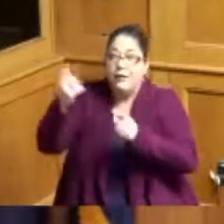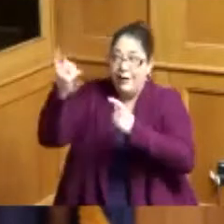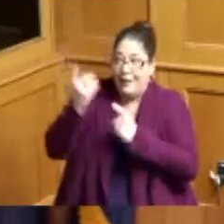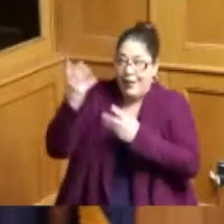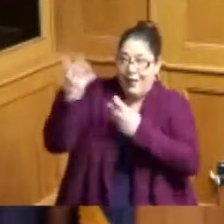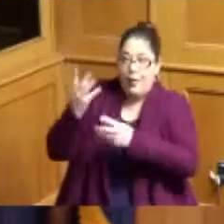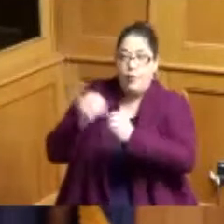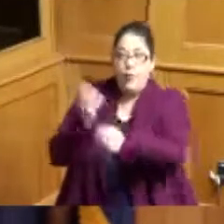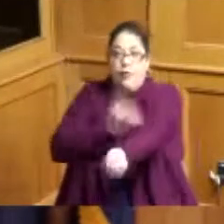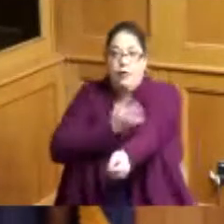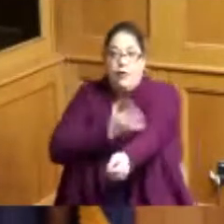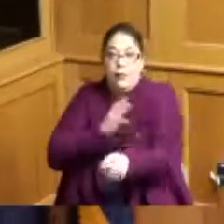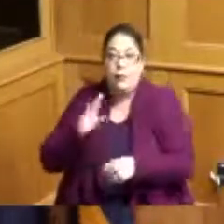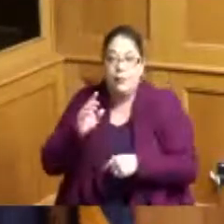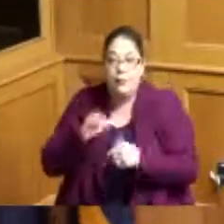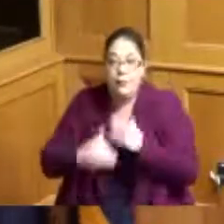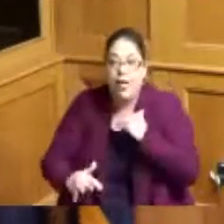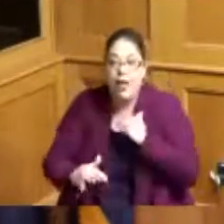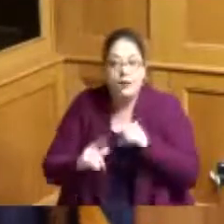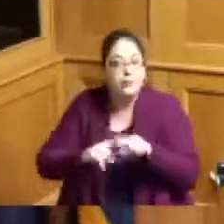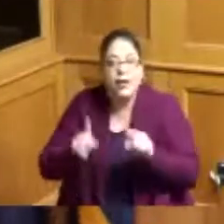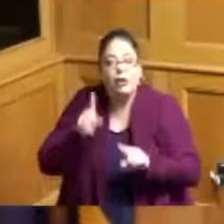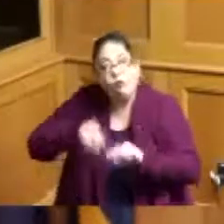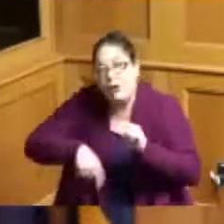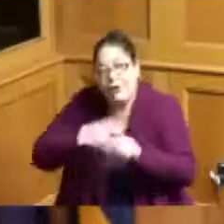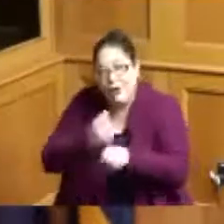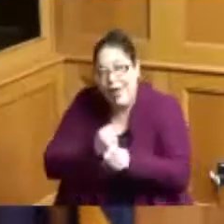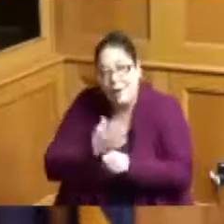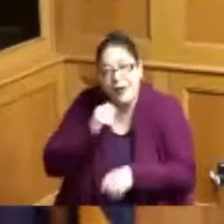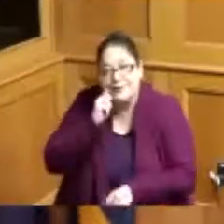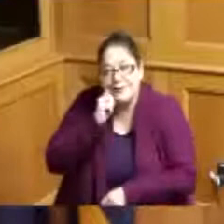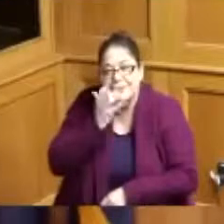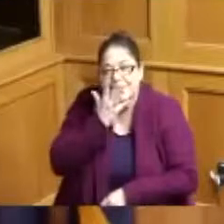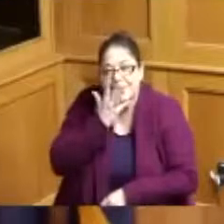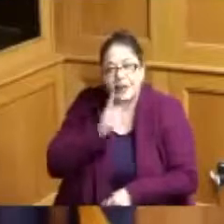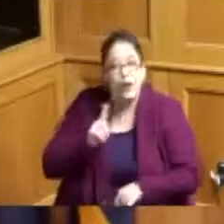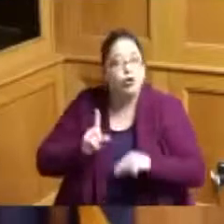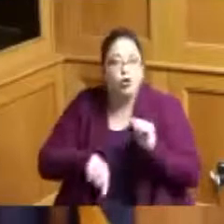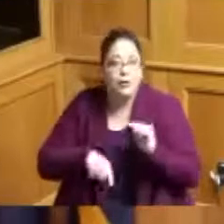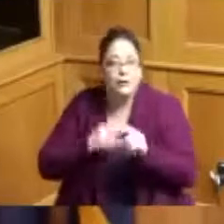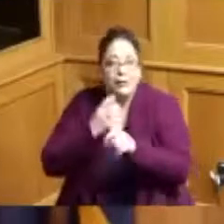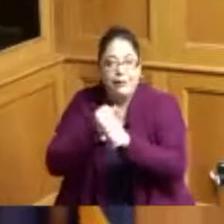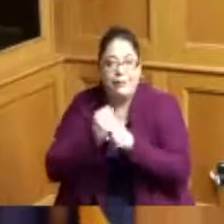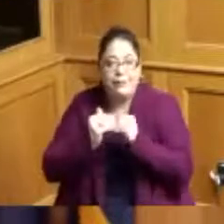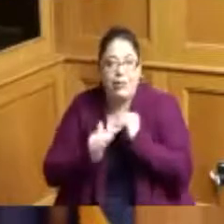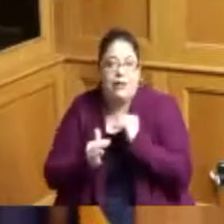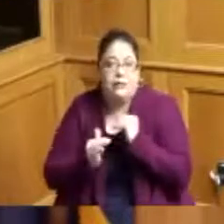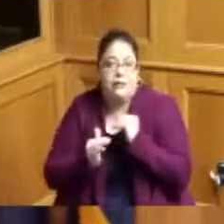the type of stories that exist and should be tough should be told and should be understood so that